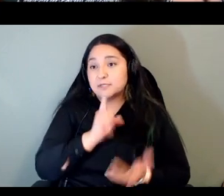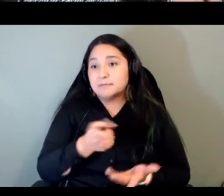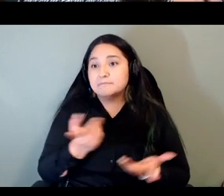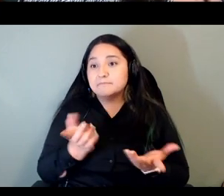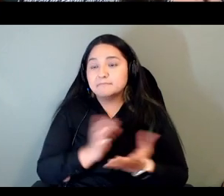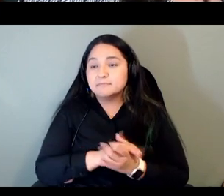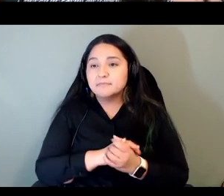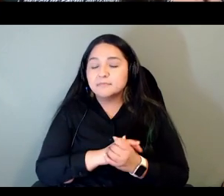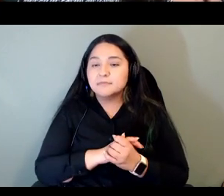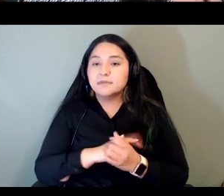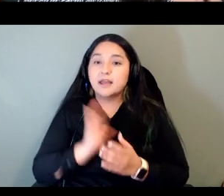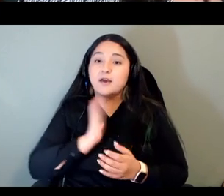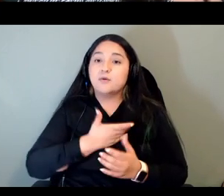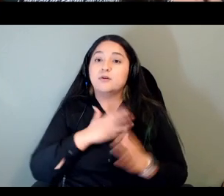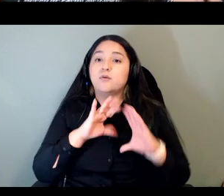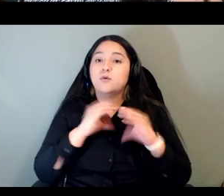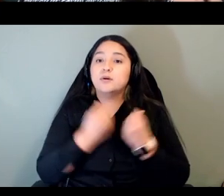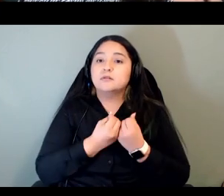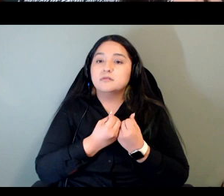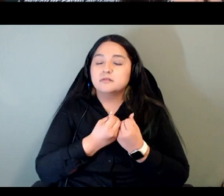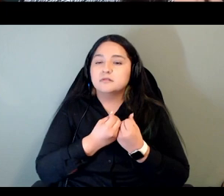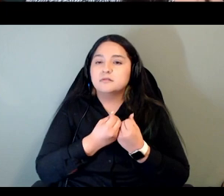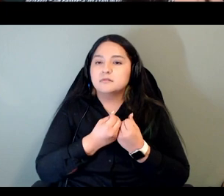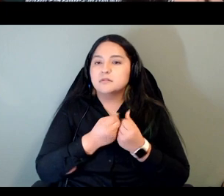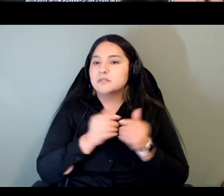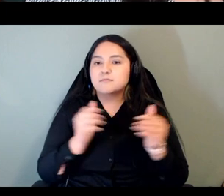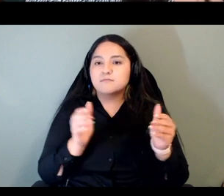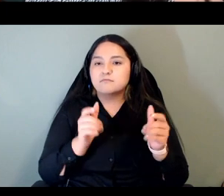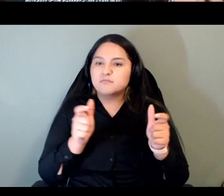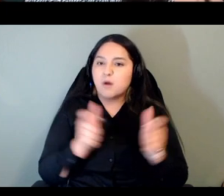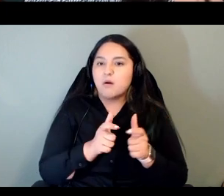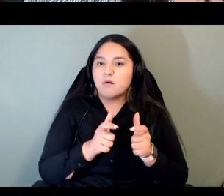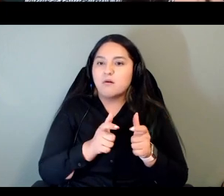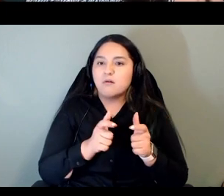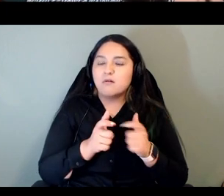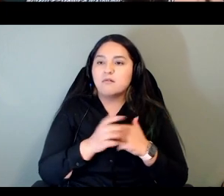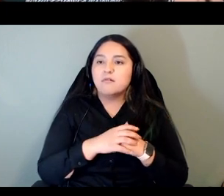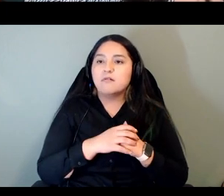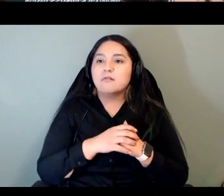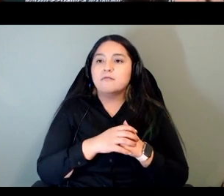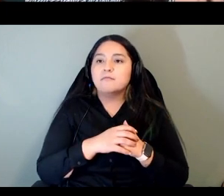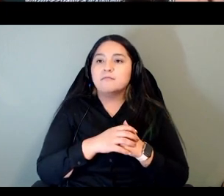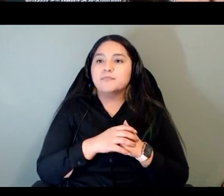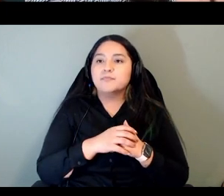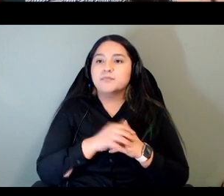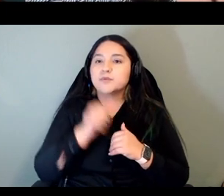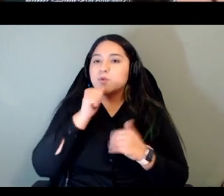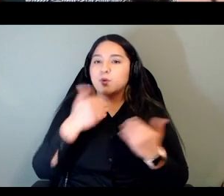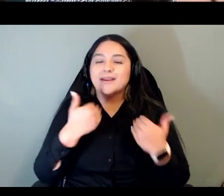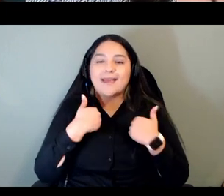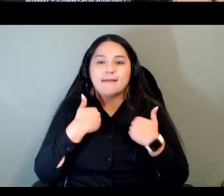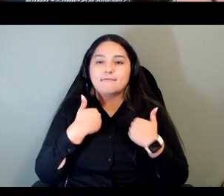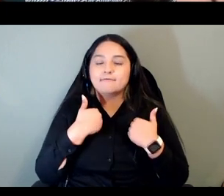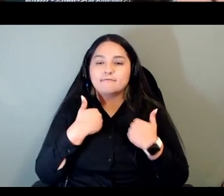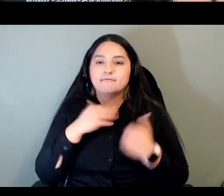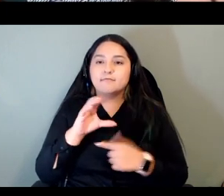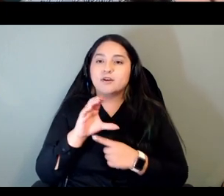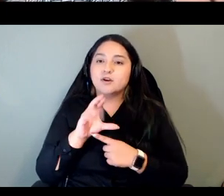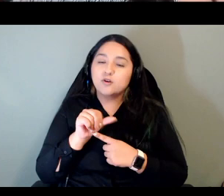our organization is small and we don't have core funding it's project-based funding really